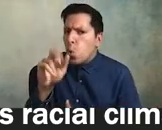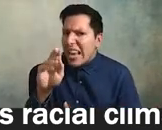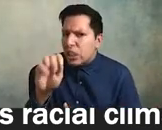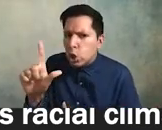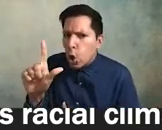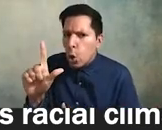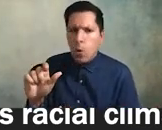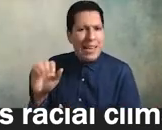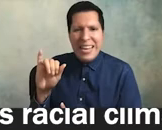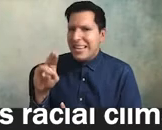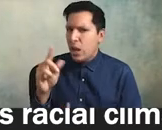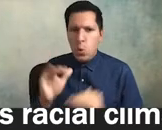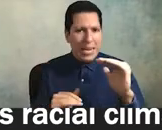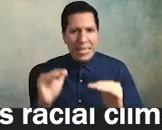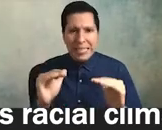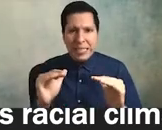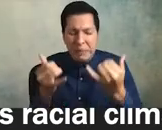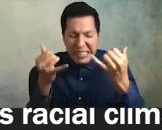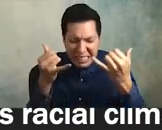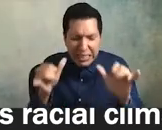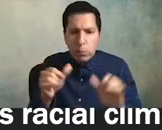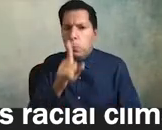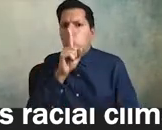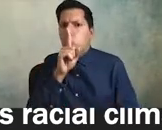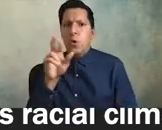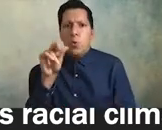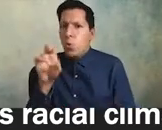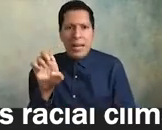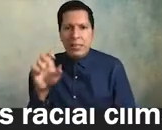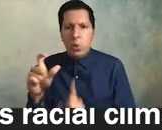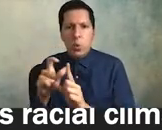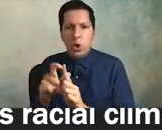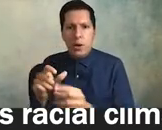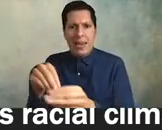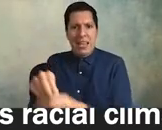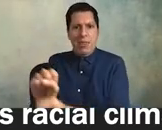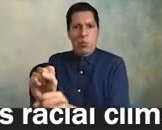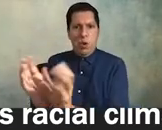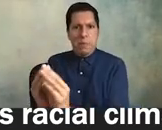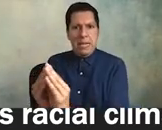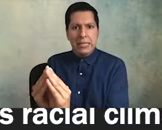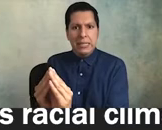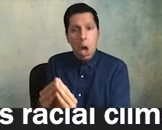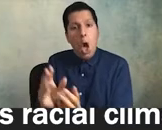nobody's talking about race on the equity task force they're skillfully talking around race using